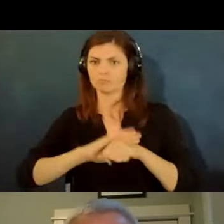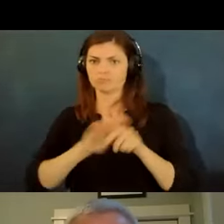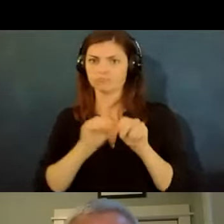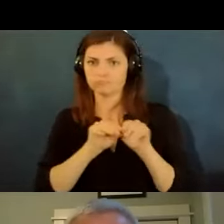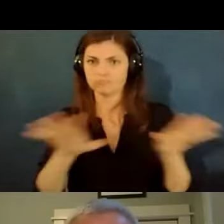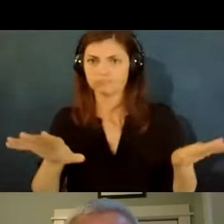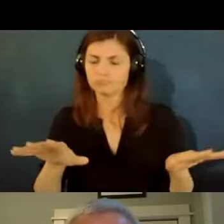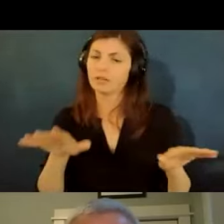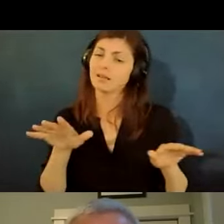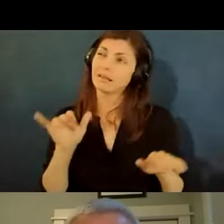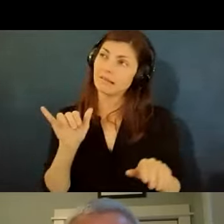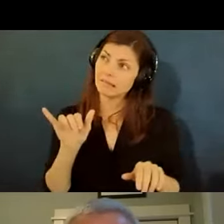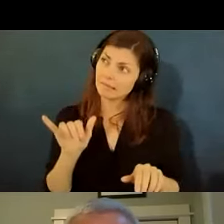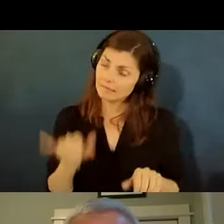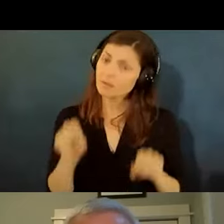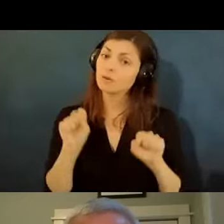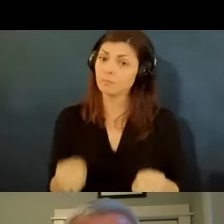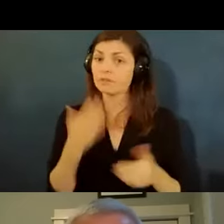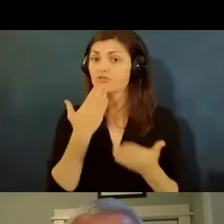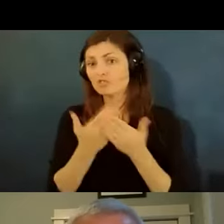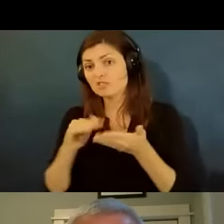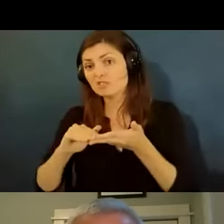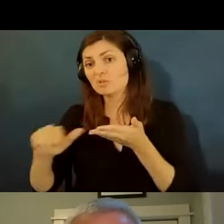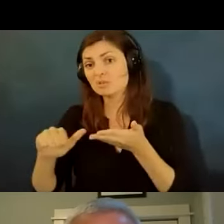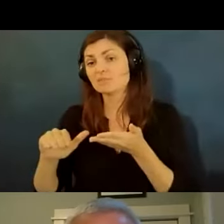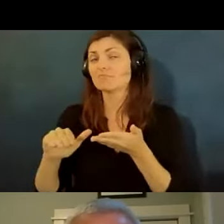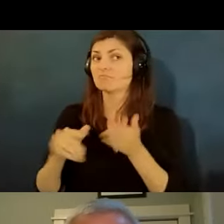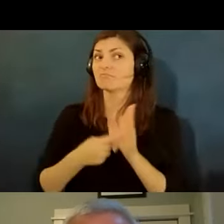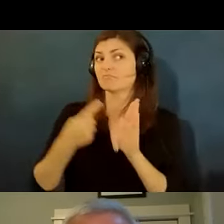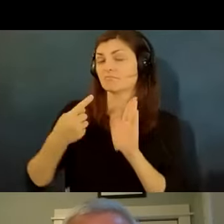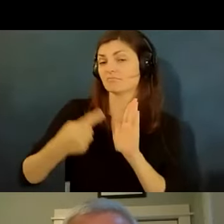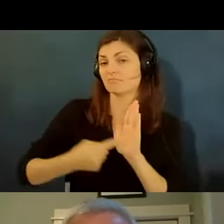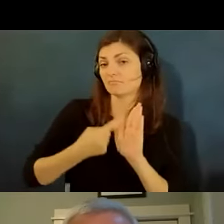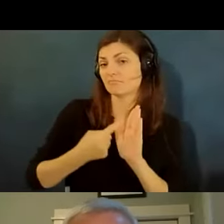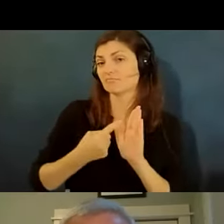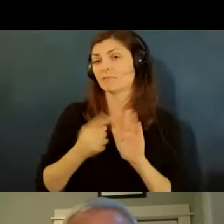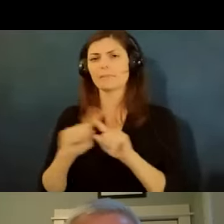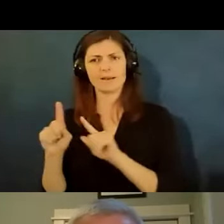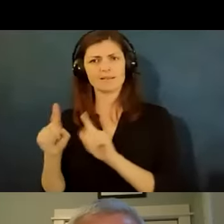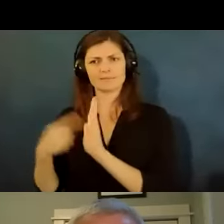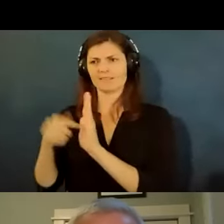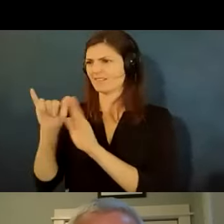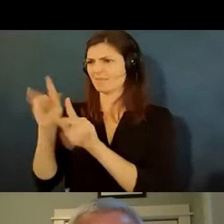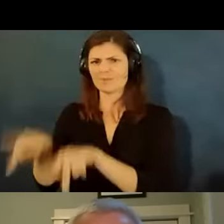be a justifiable excuse in certain circumstances but sometimes the person has not in fact exposed